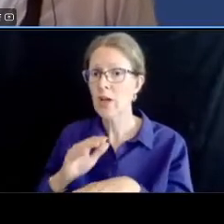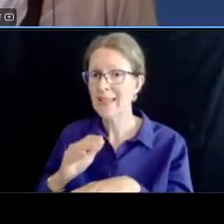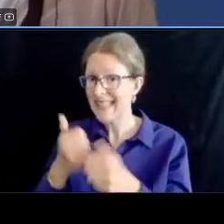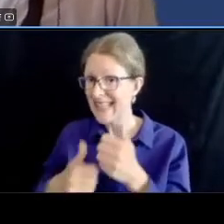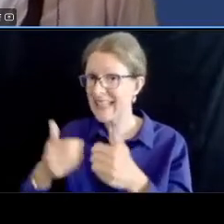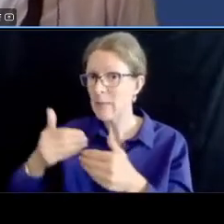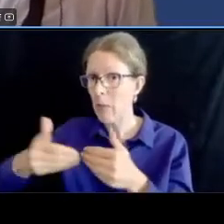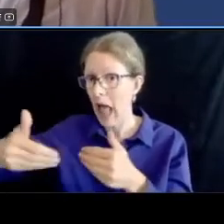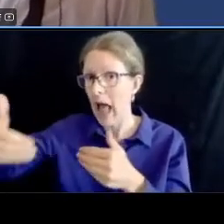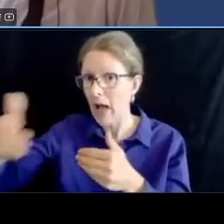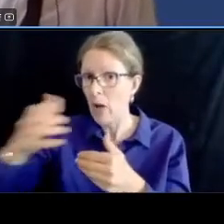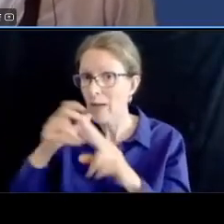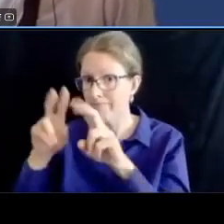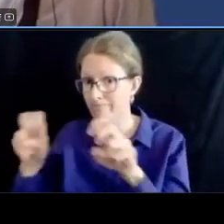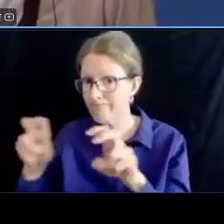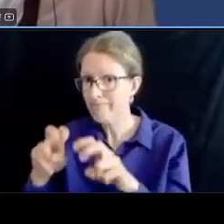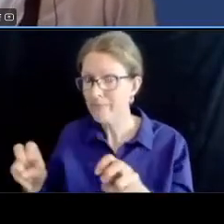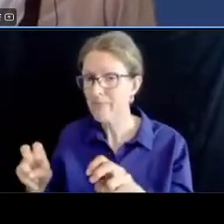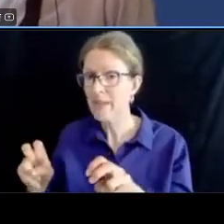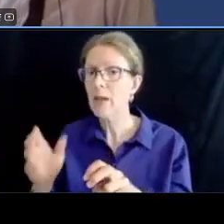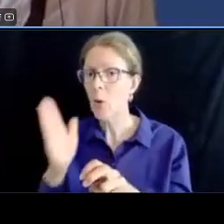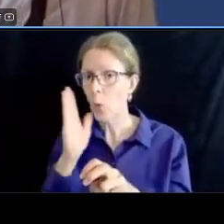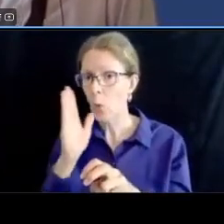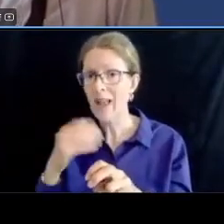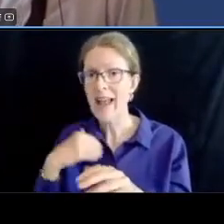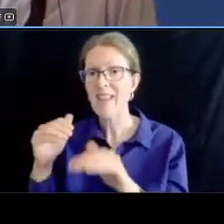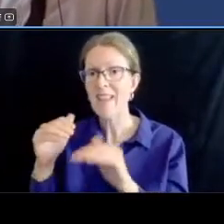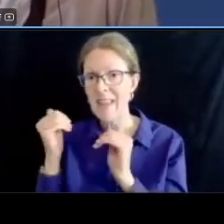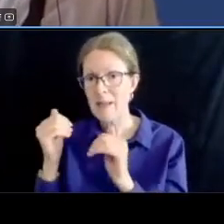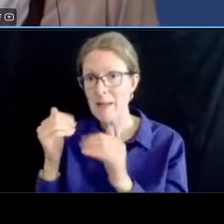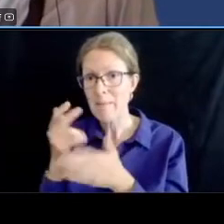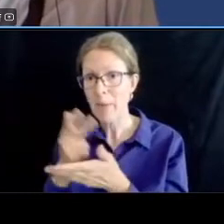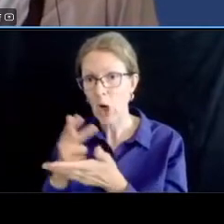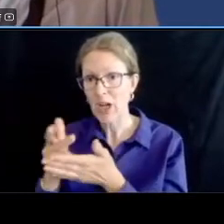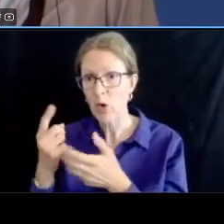limited parking in the residential areas from a mitigation standpoint as i said